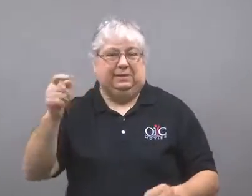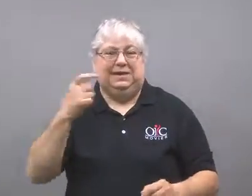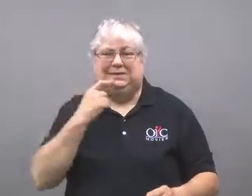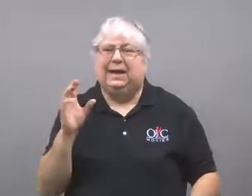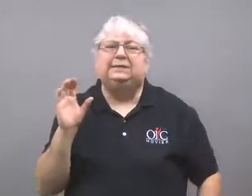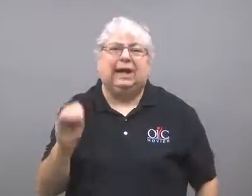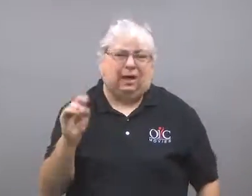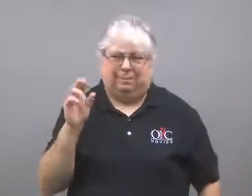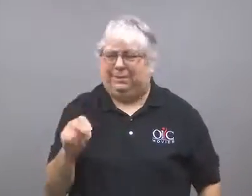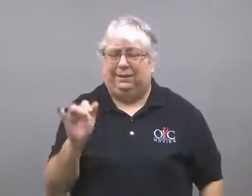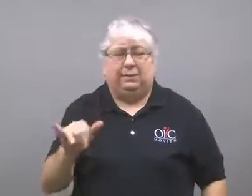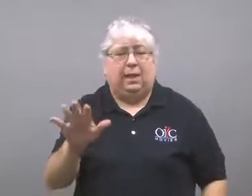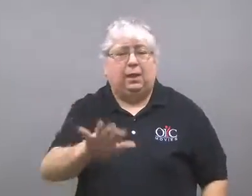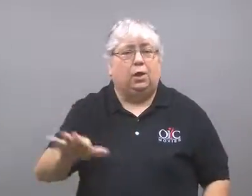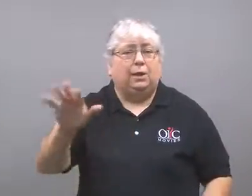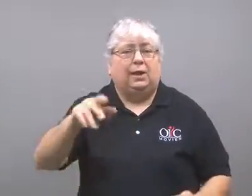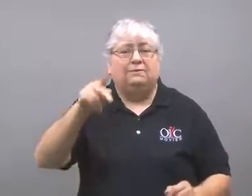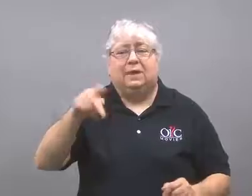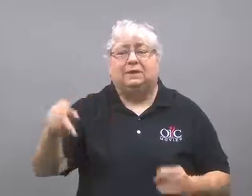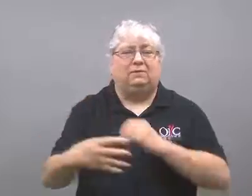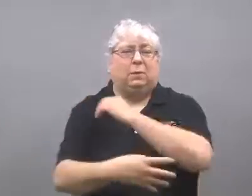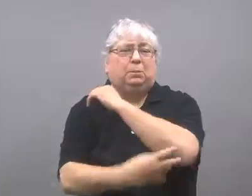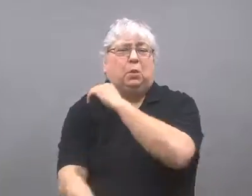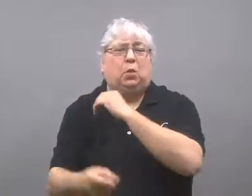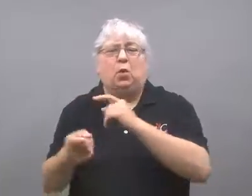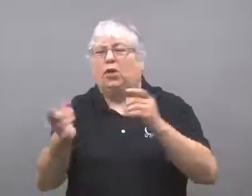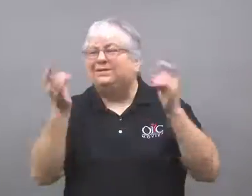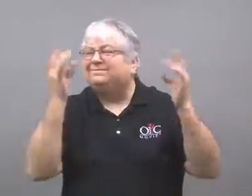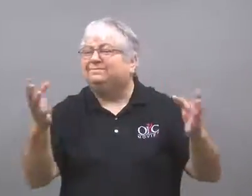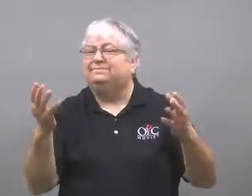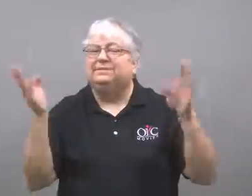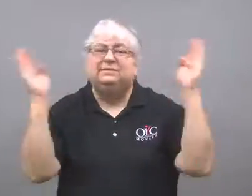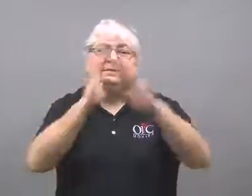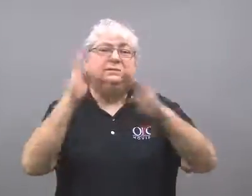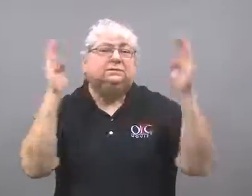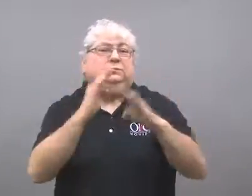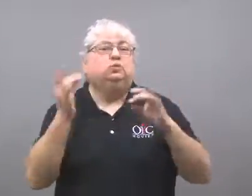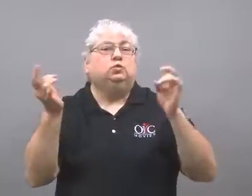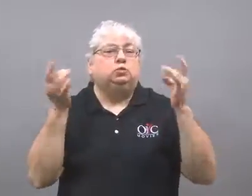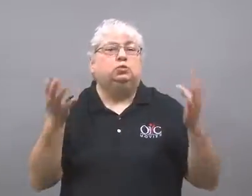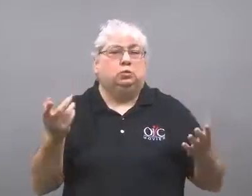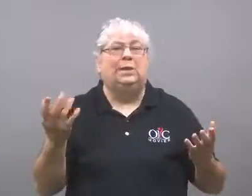She said that area of Philadelphia is poor and known for violence.